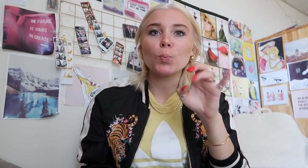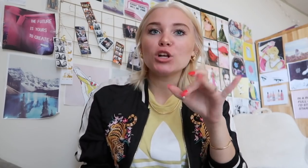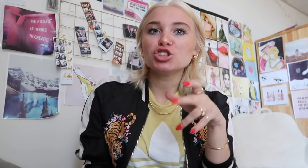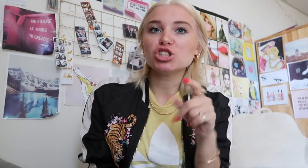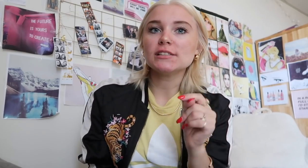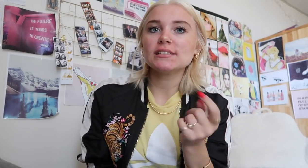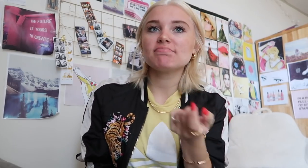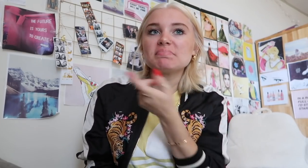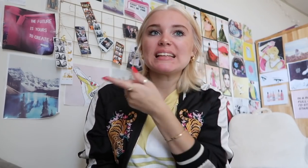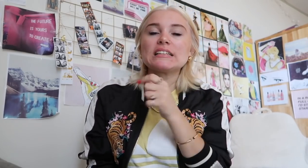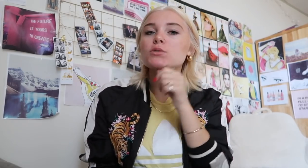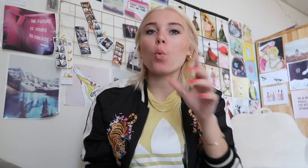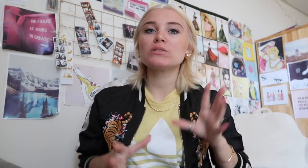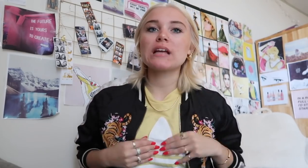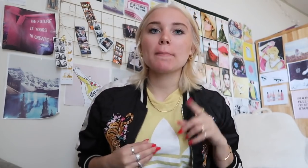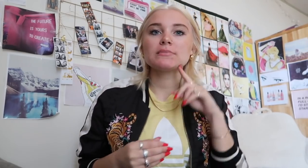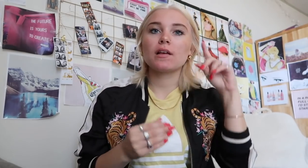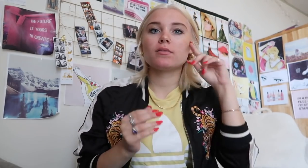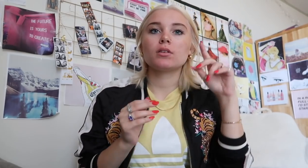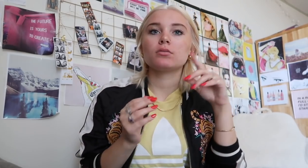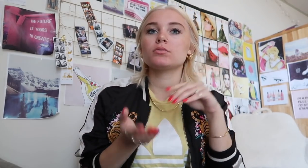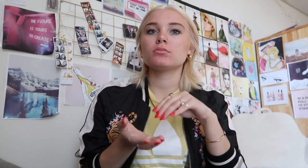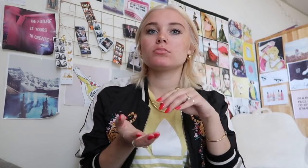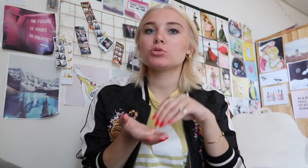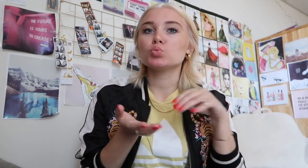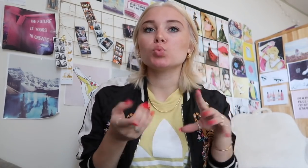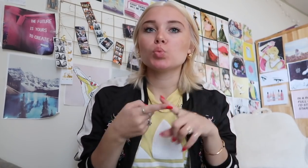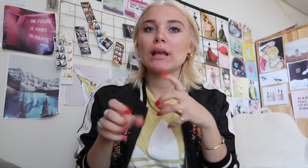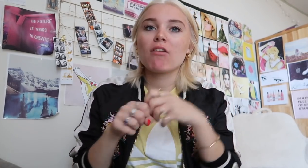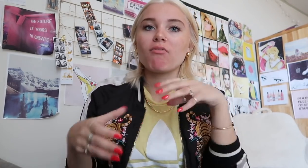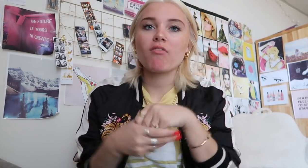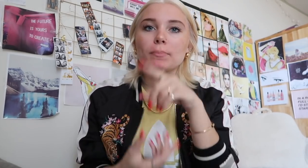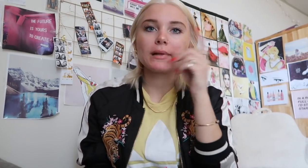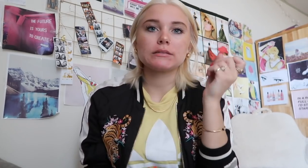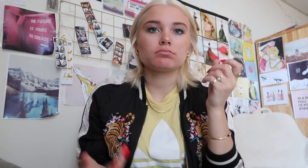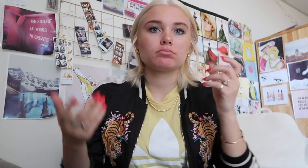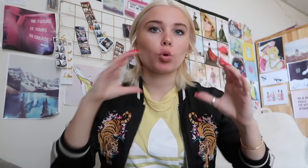they kinda rejected it by allowing deaf students to play